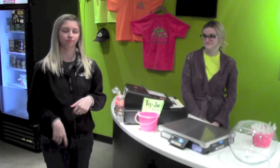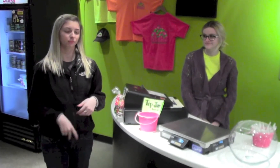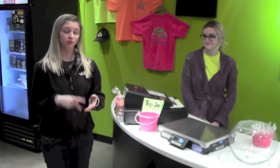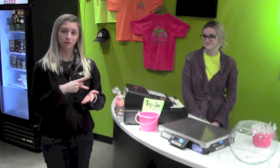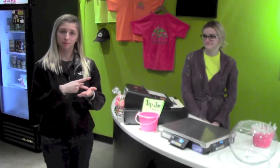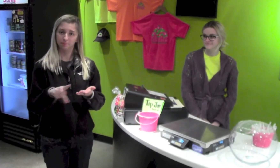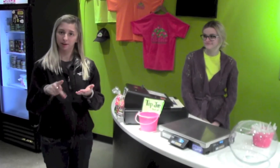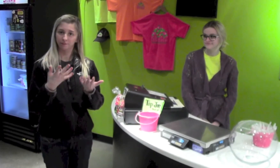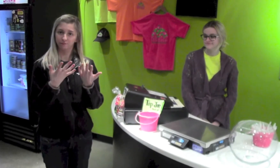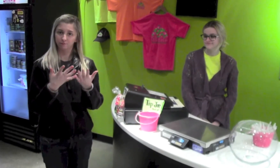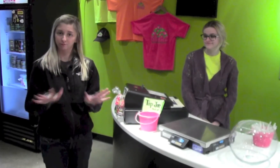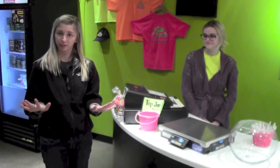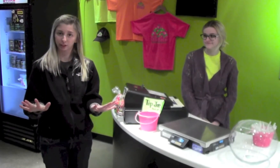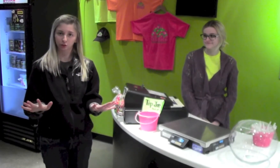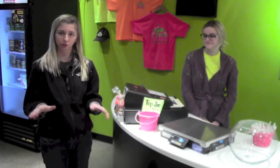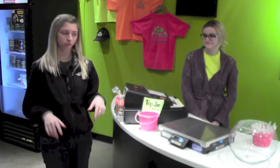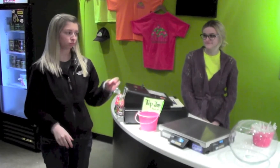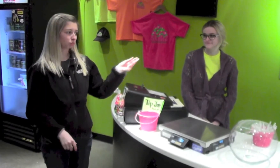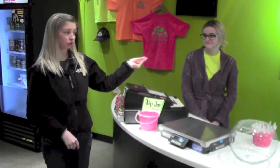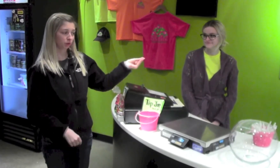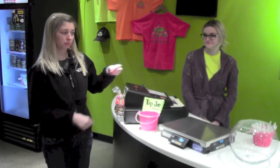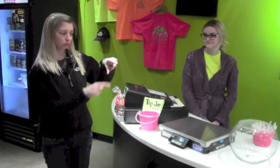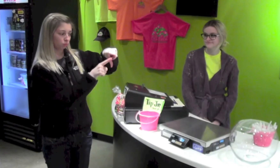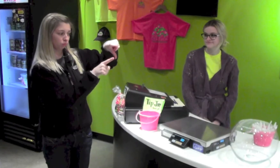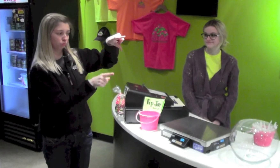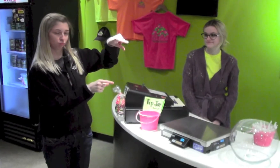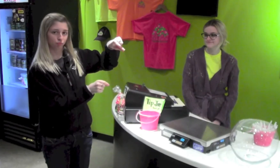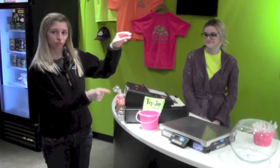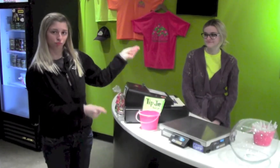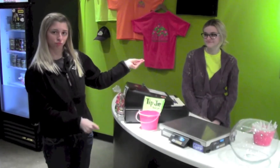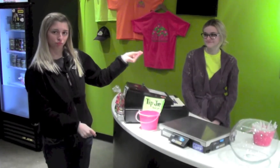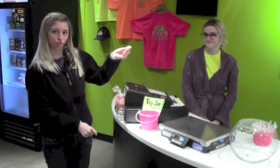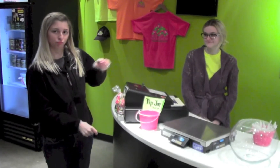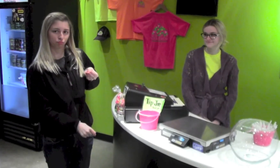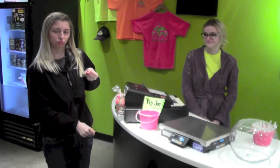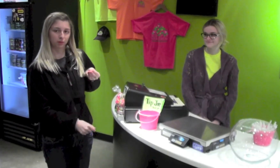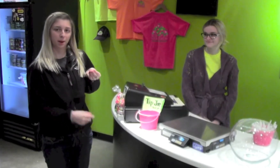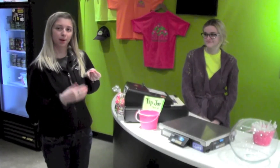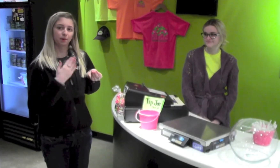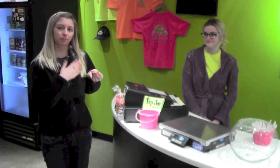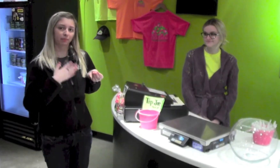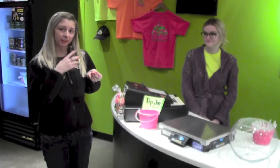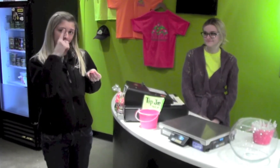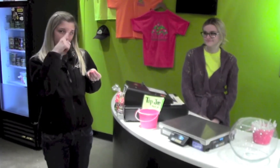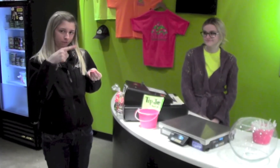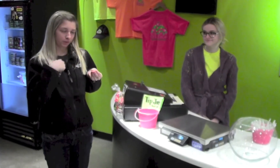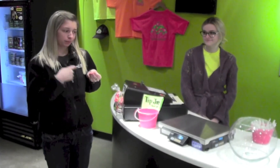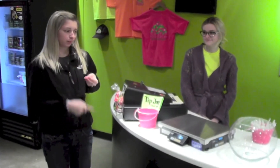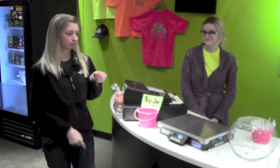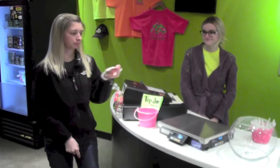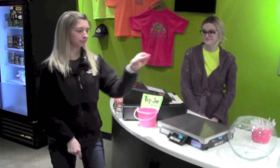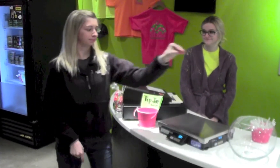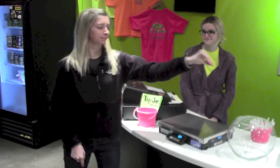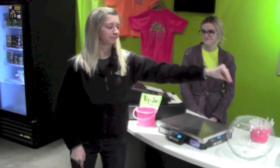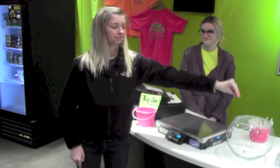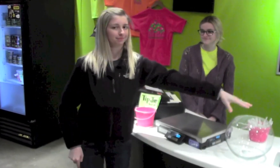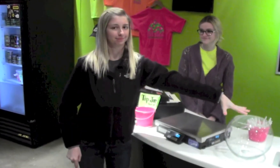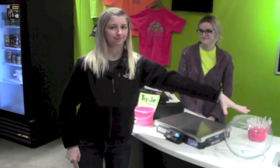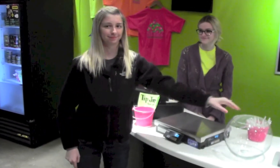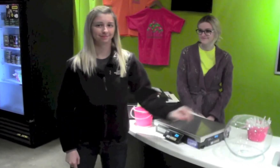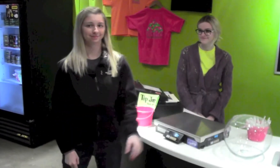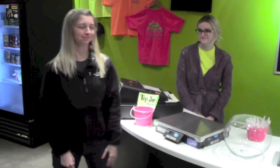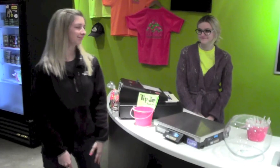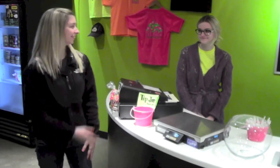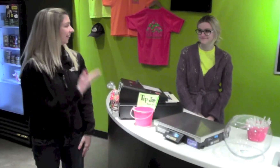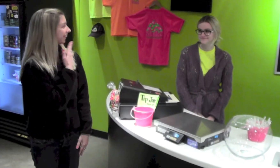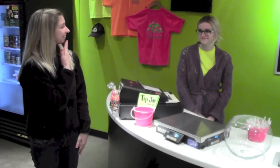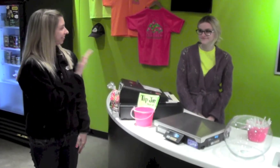When you're done paying, you will be given a receipt. Please place it in the bowl.